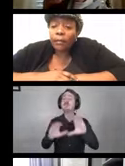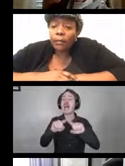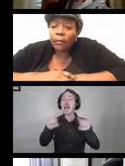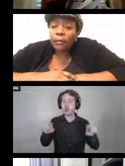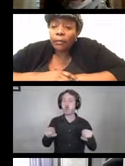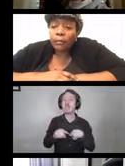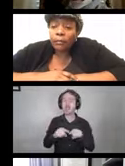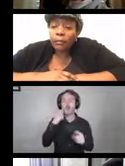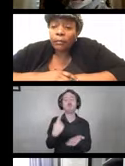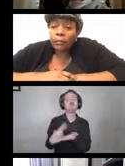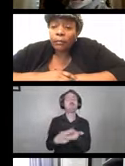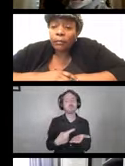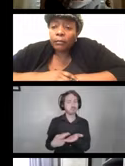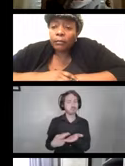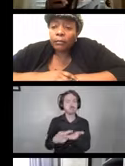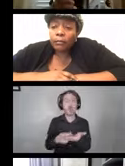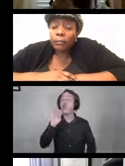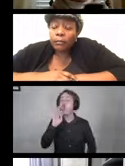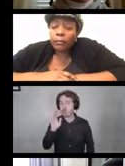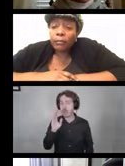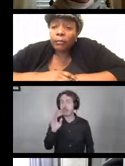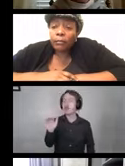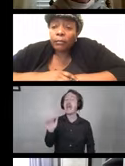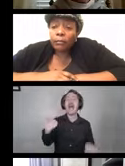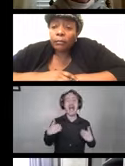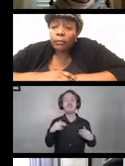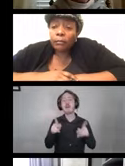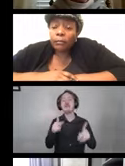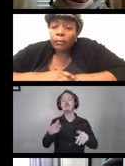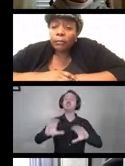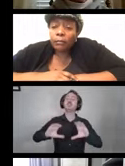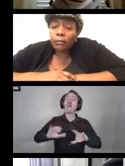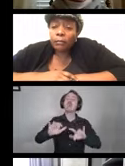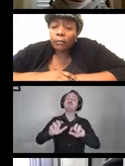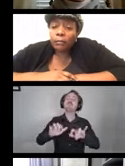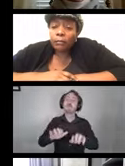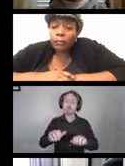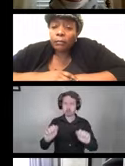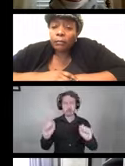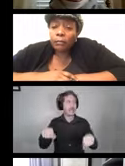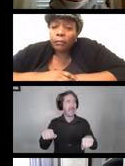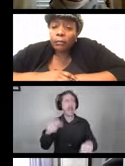We'll get one of our co-hosts to type in the chat to say hello and put a message in there to see it.